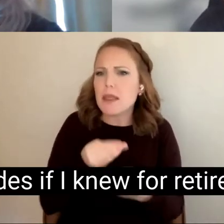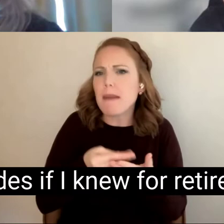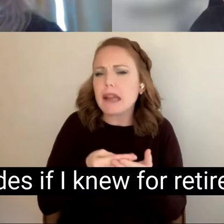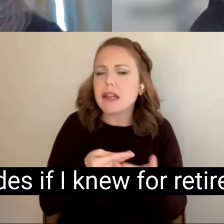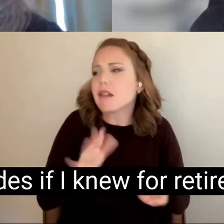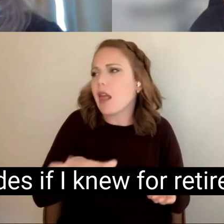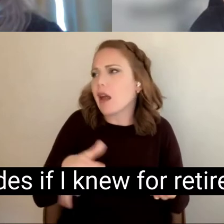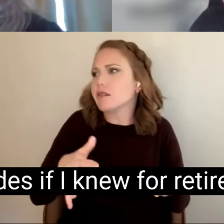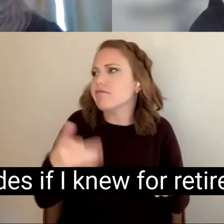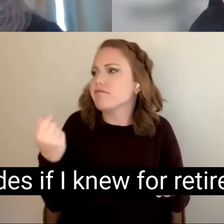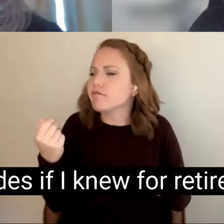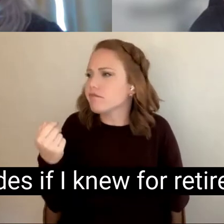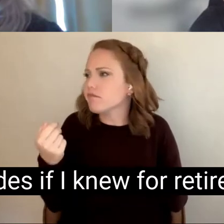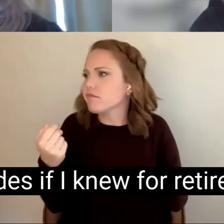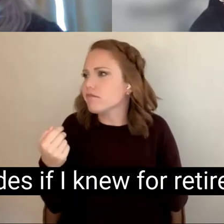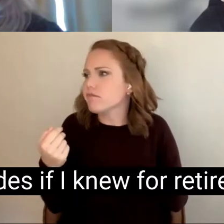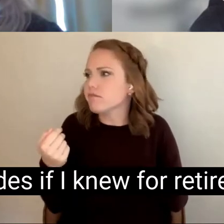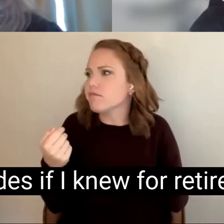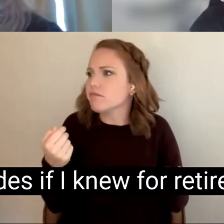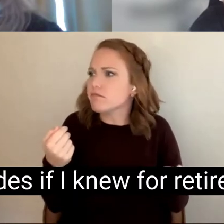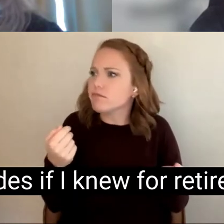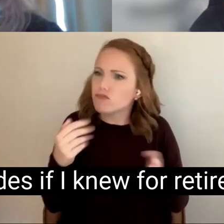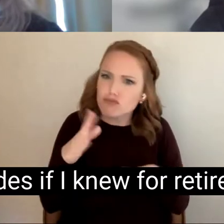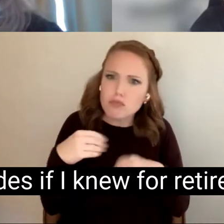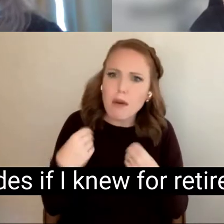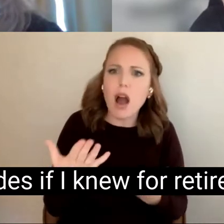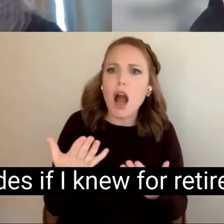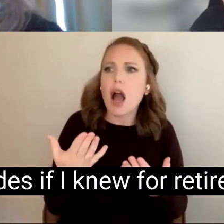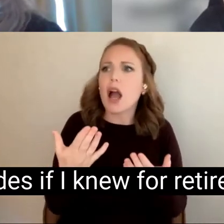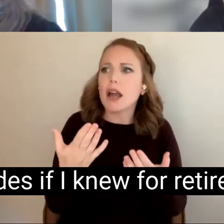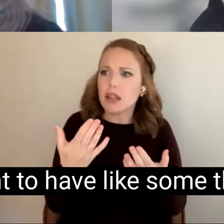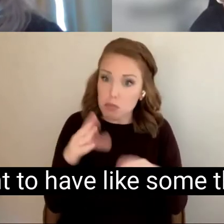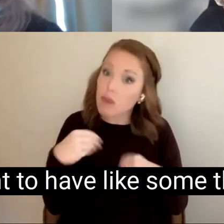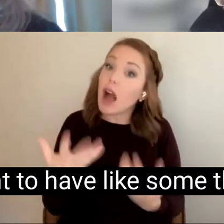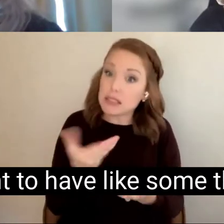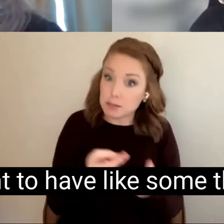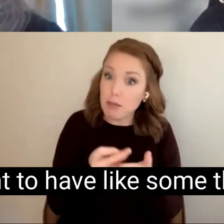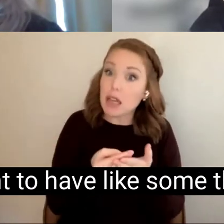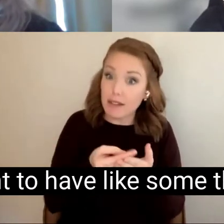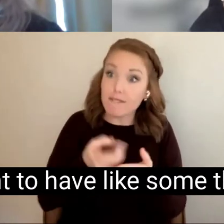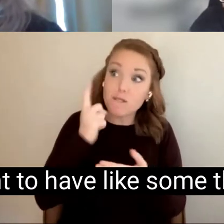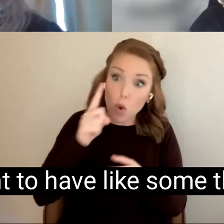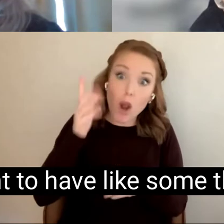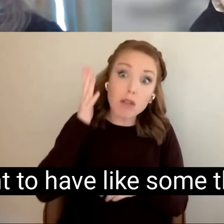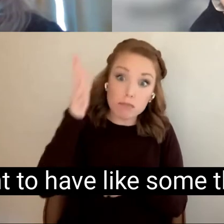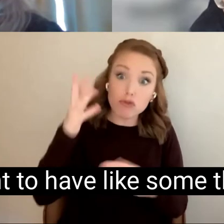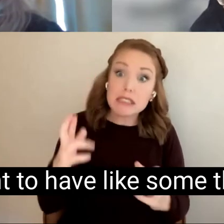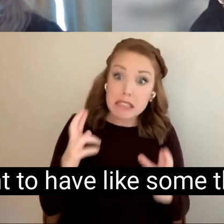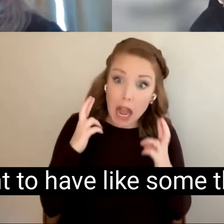in a provides if I knew for retirement but I also want to have like some they're just